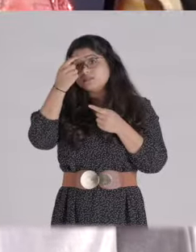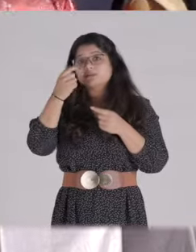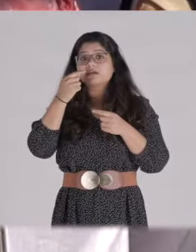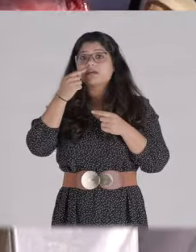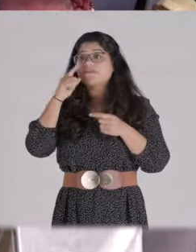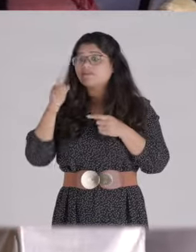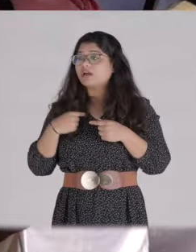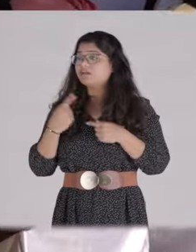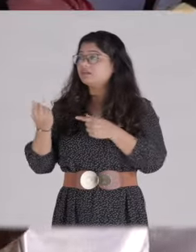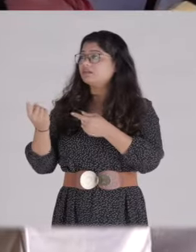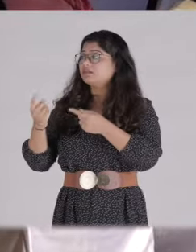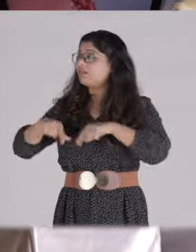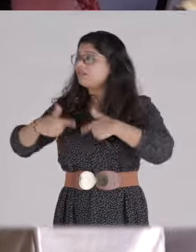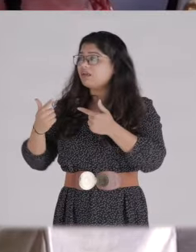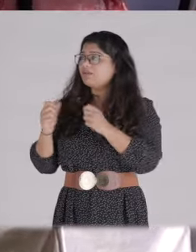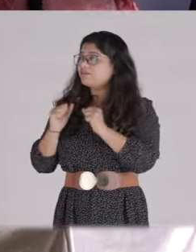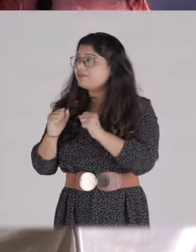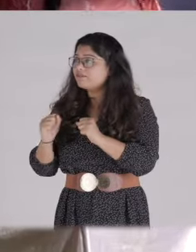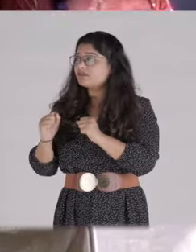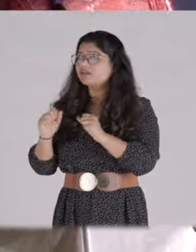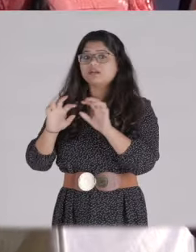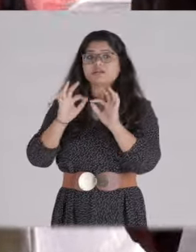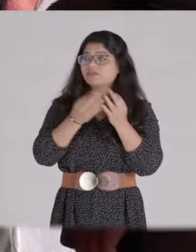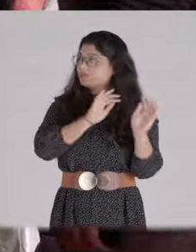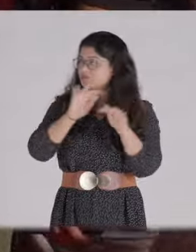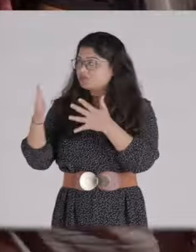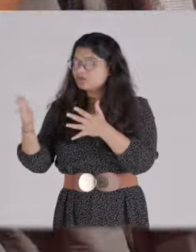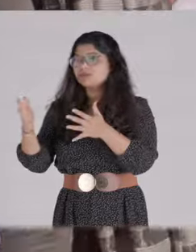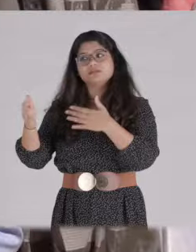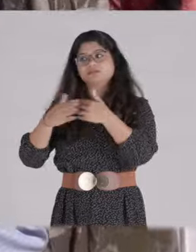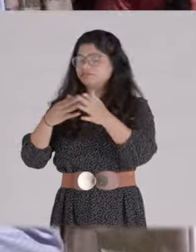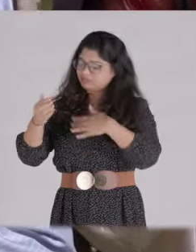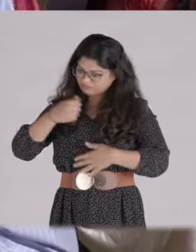He would not be alone. His daughter will be with him.